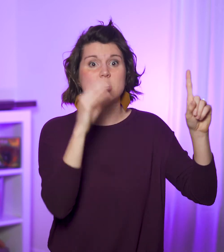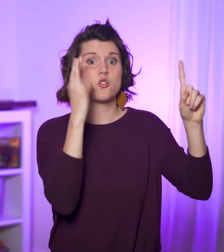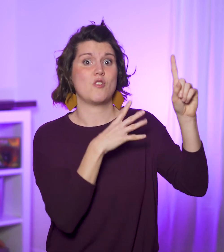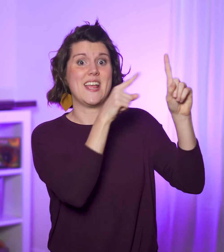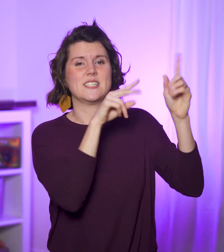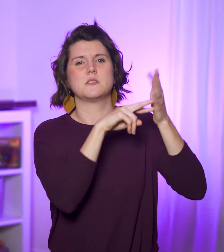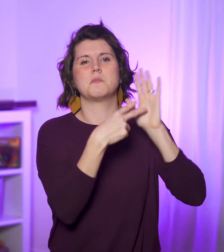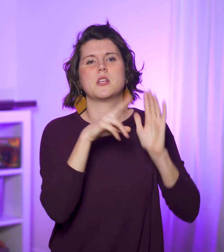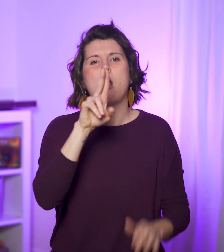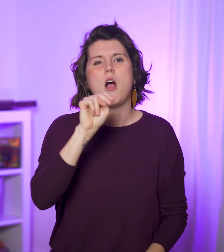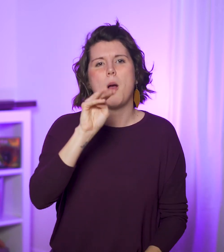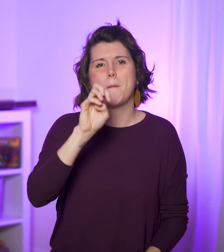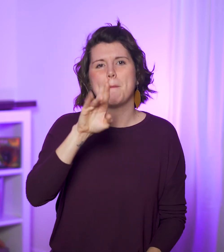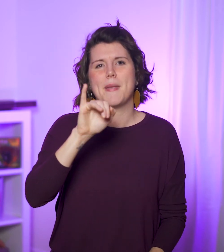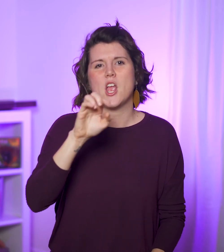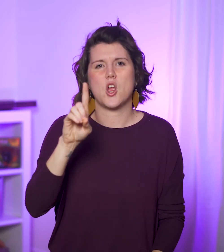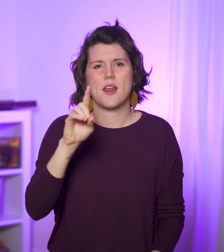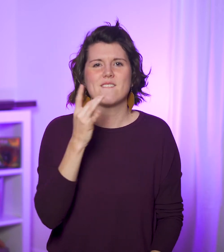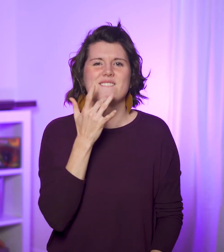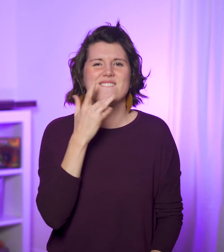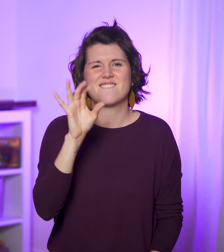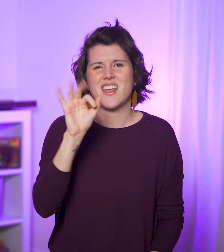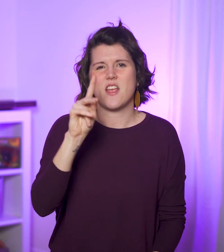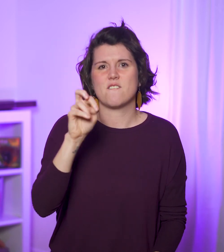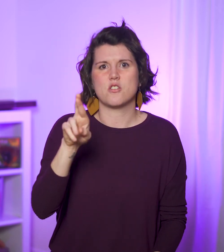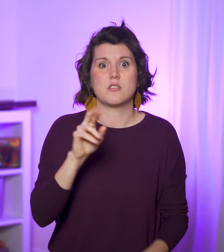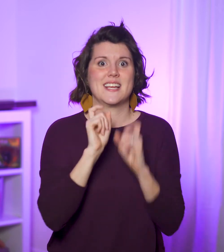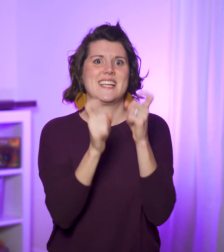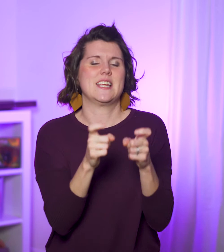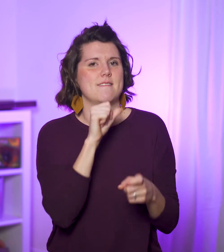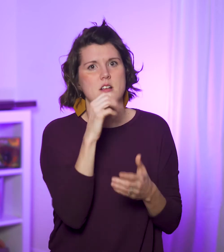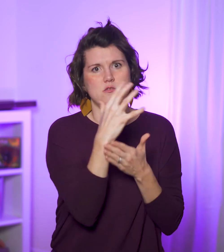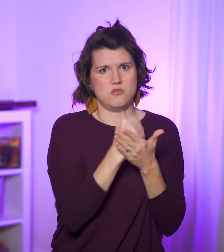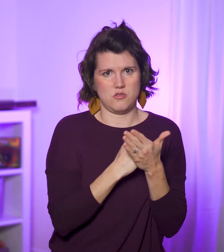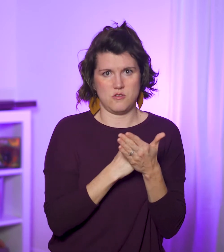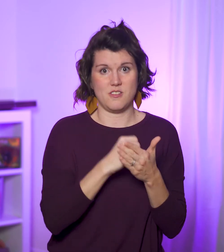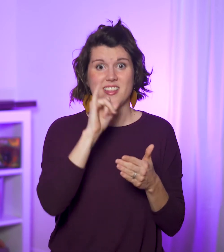'Grace' means “unmerited favor”— it’s when we get what we don’t deserve.